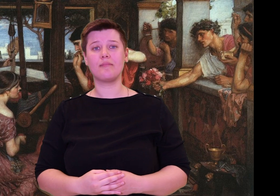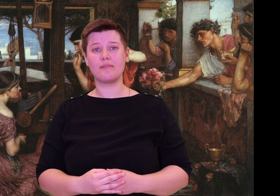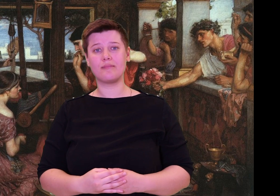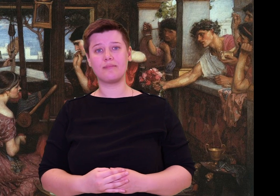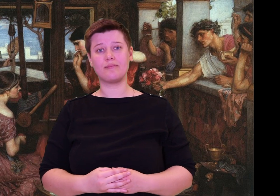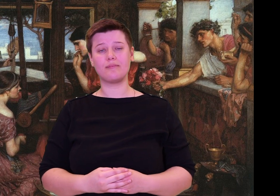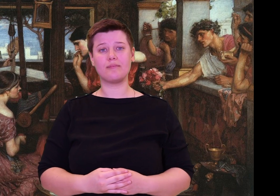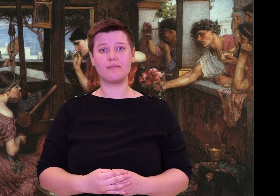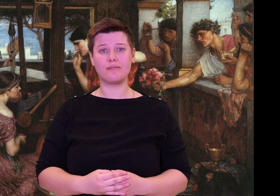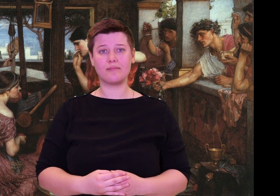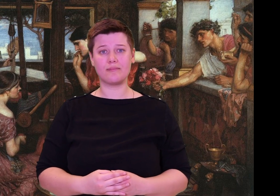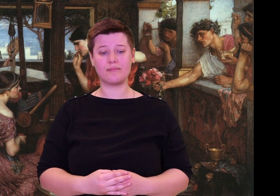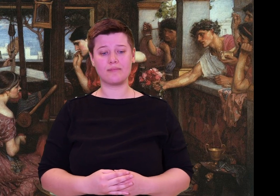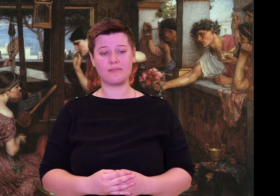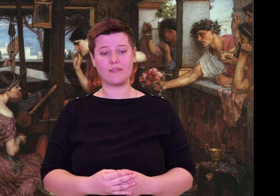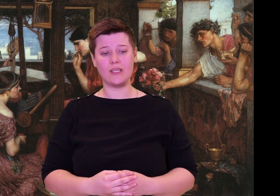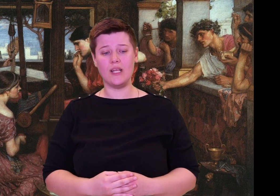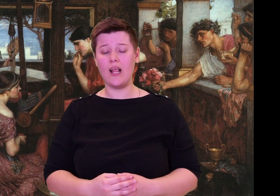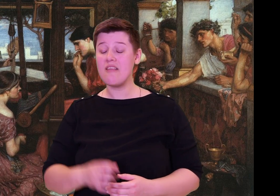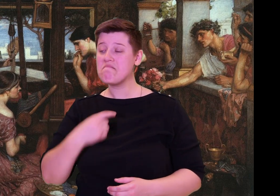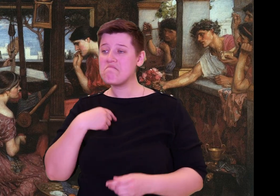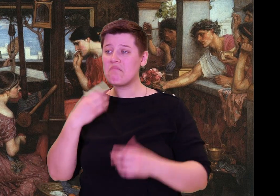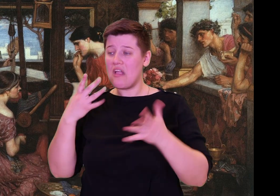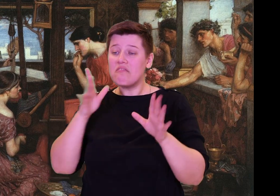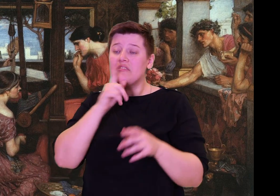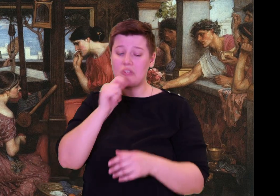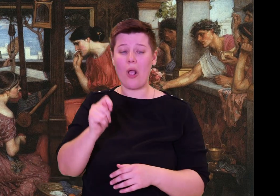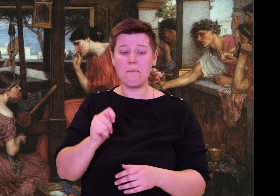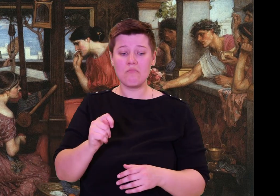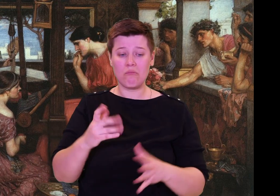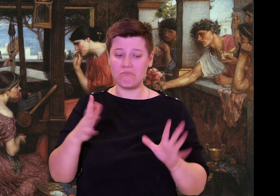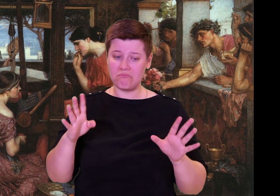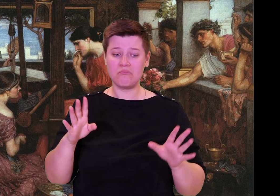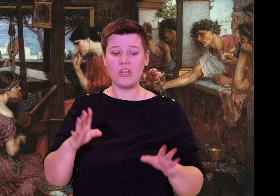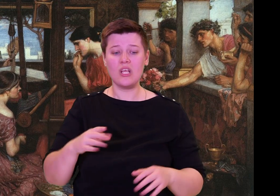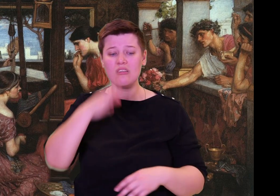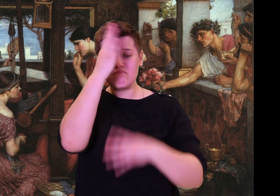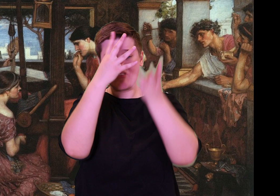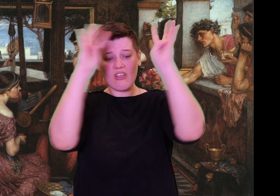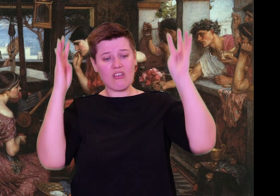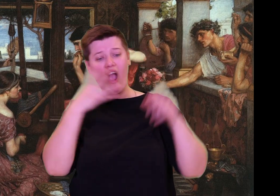seeking news about when my father may come home.